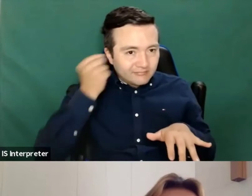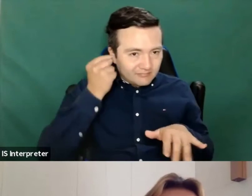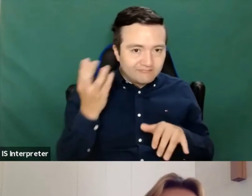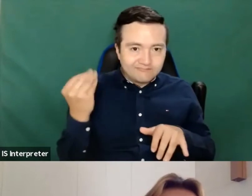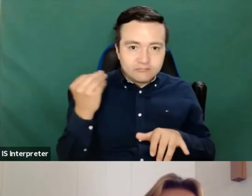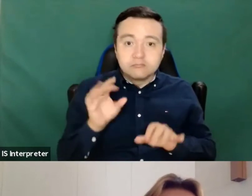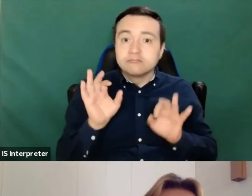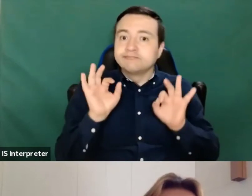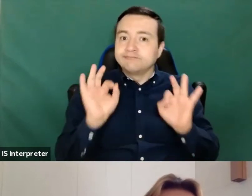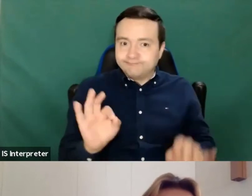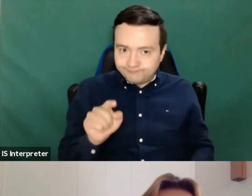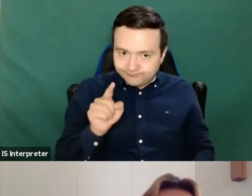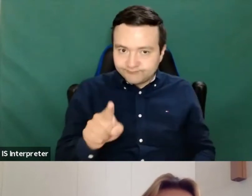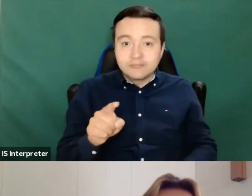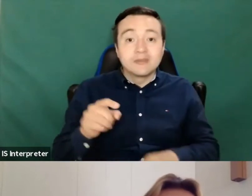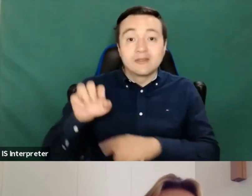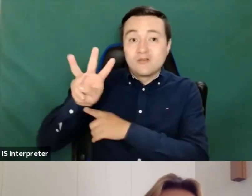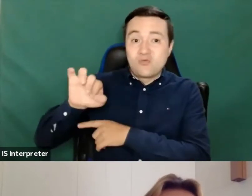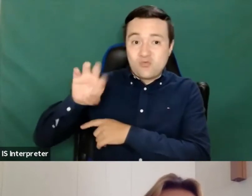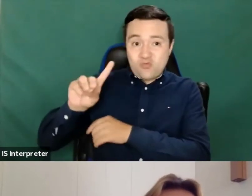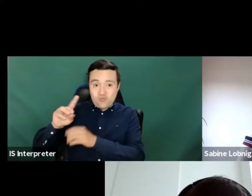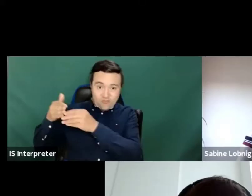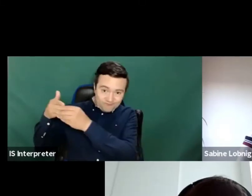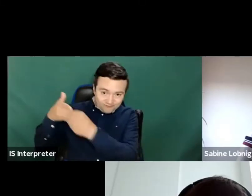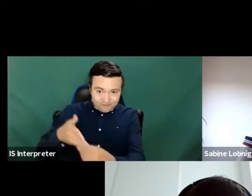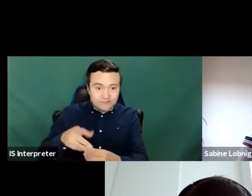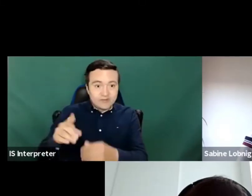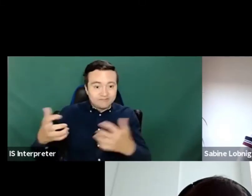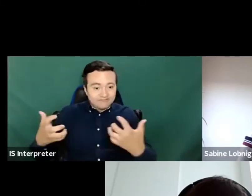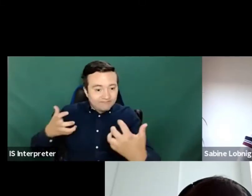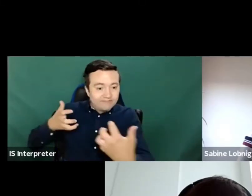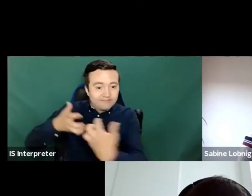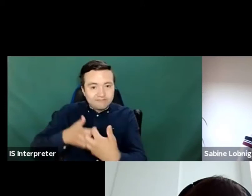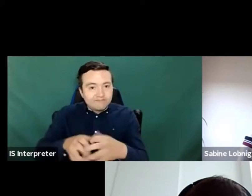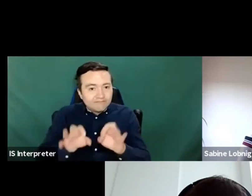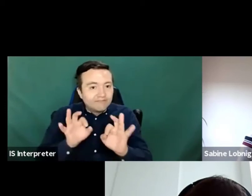web pages are good, and they follow the directive and the requirements within wake hug, then